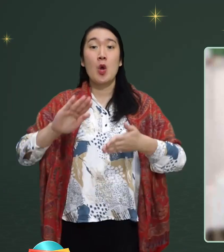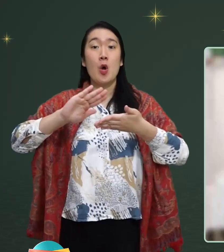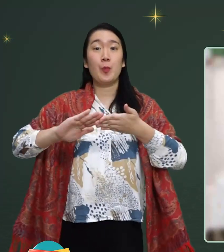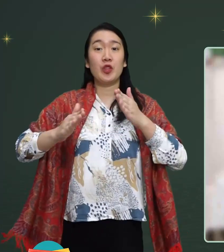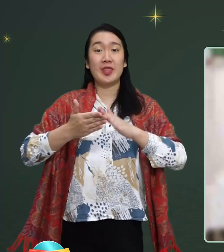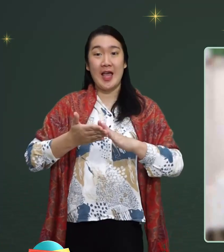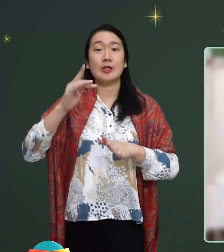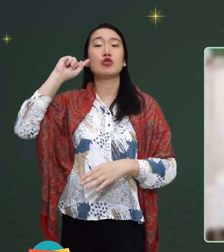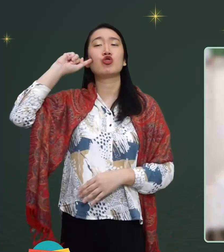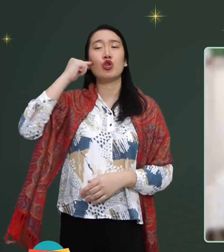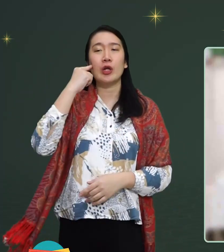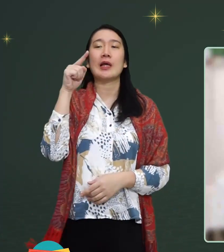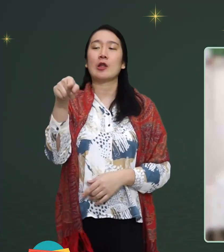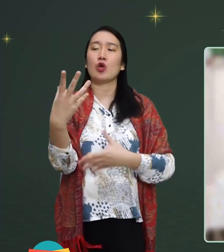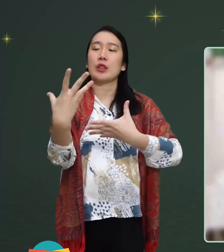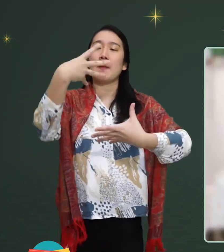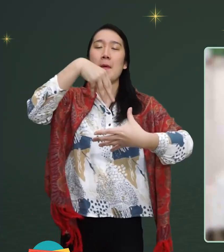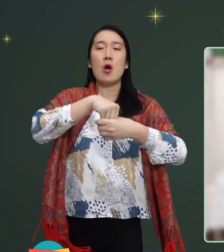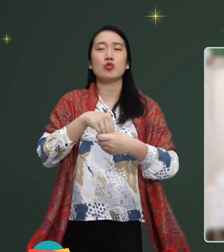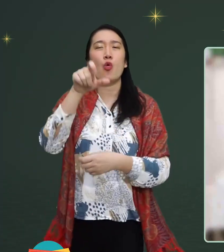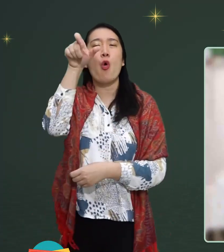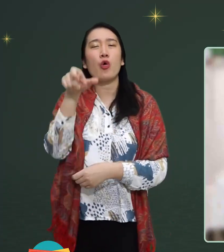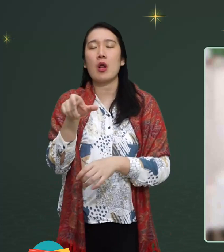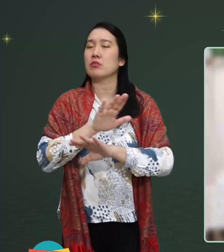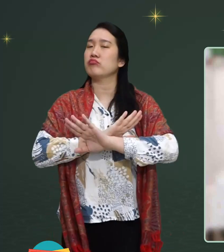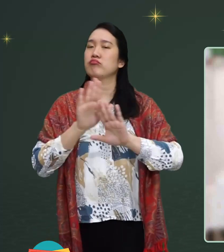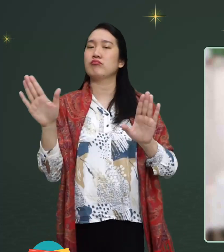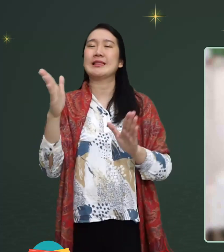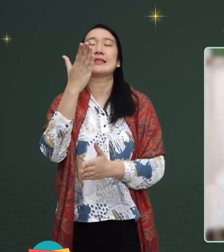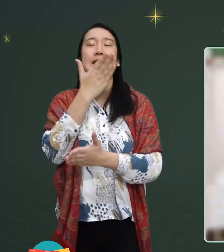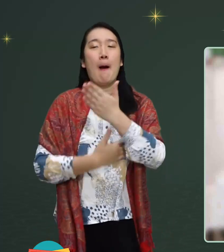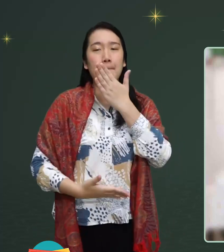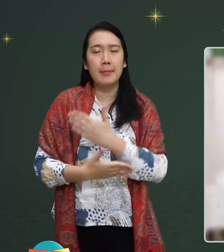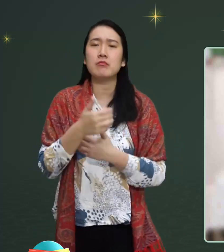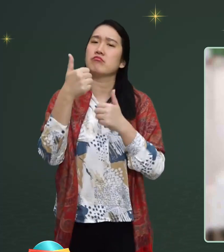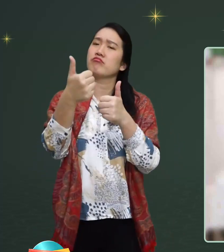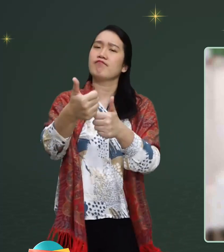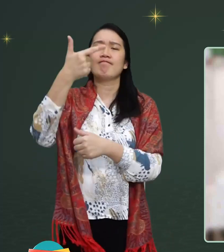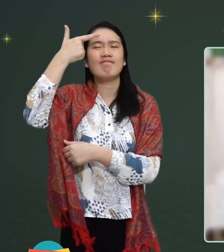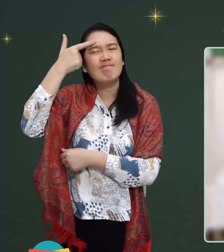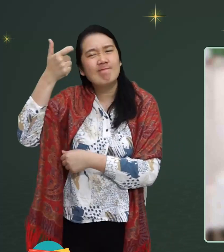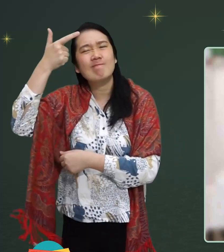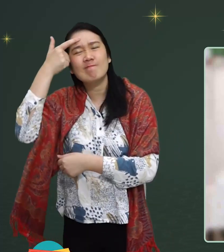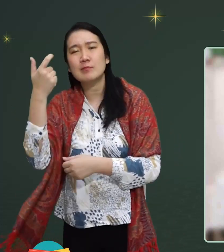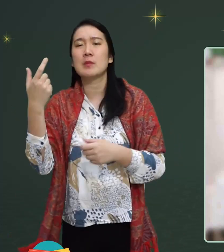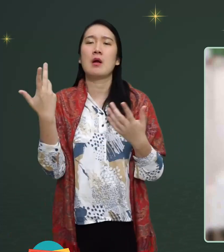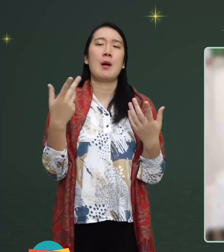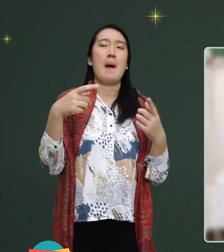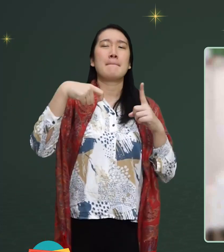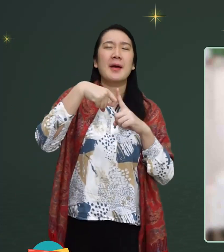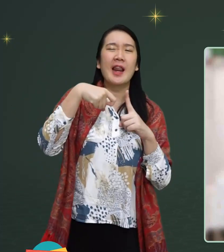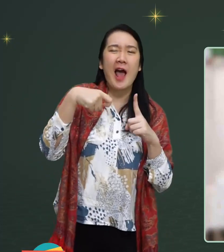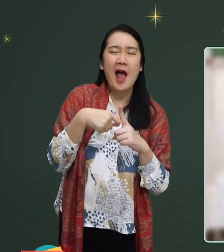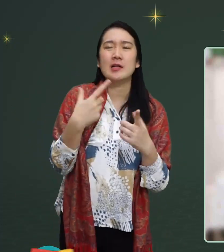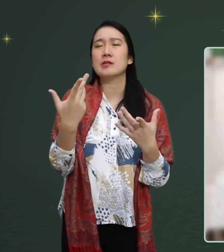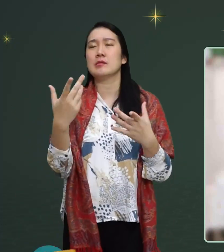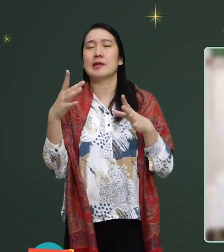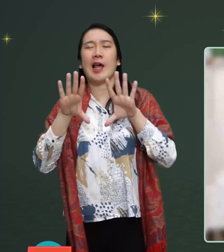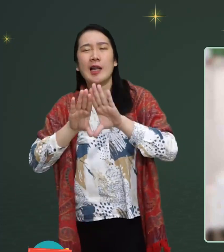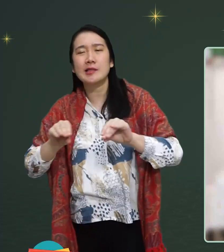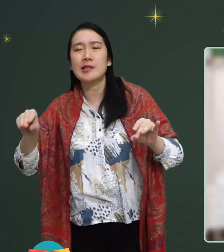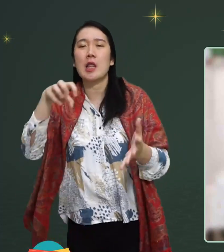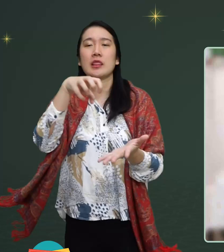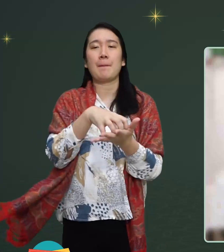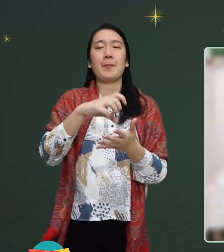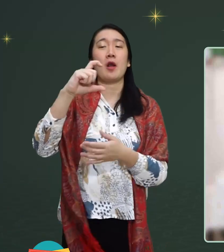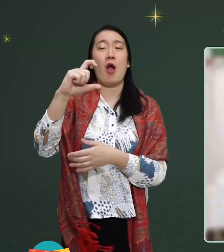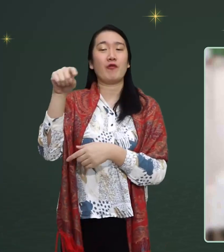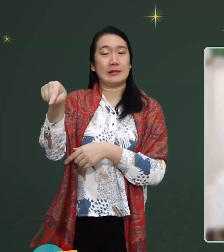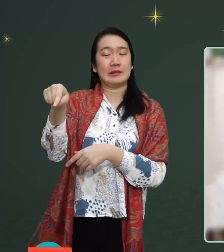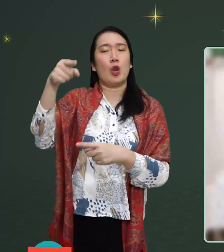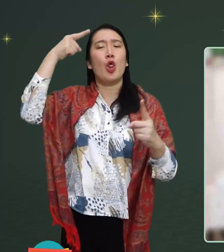The Deaf community including non-disabled people can learn, creative, even working on CreativeAble Project.